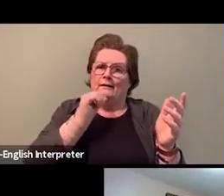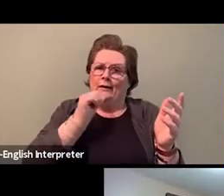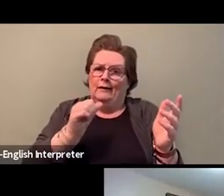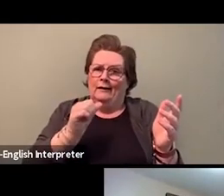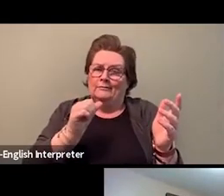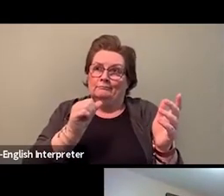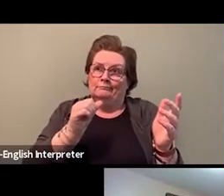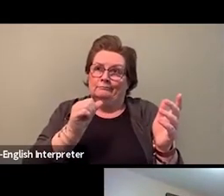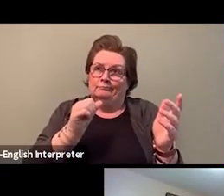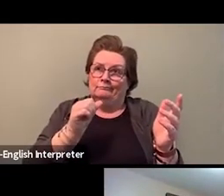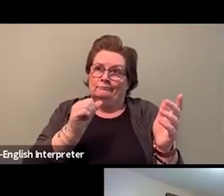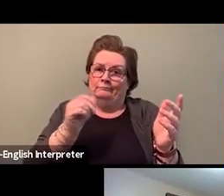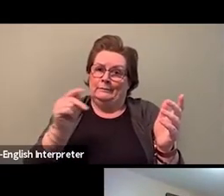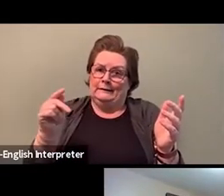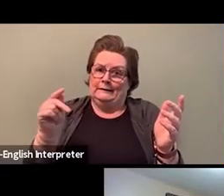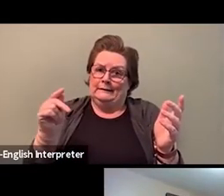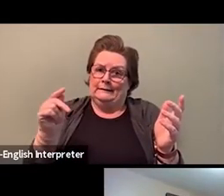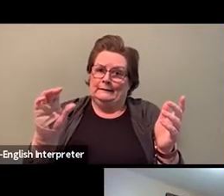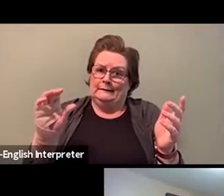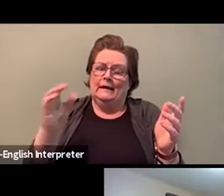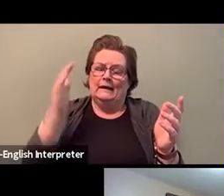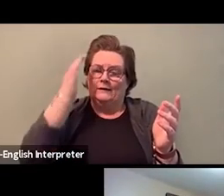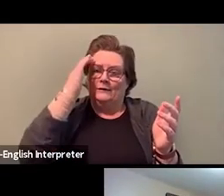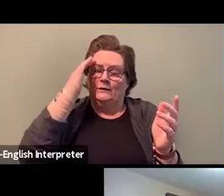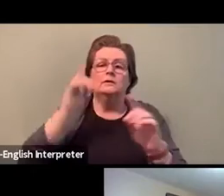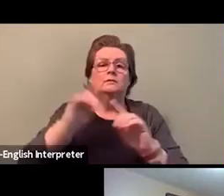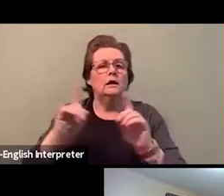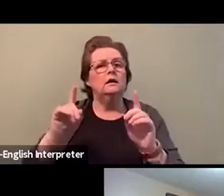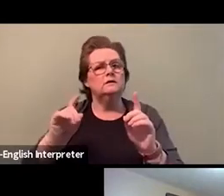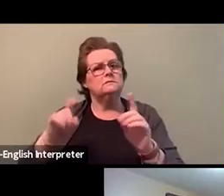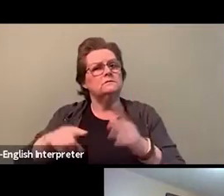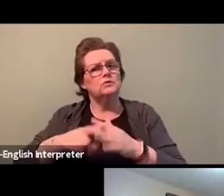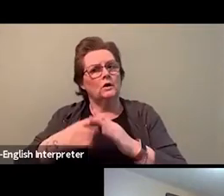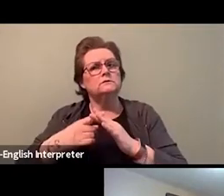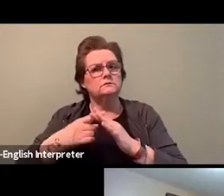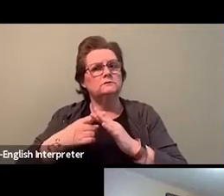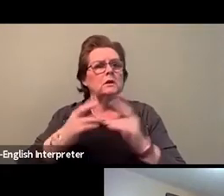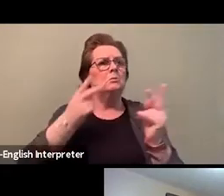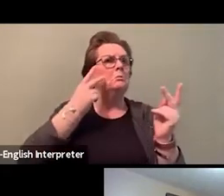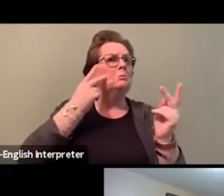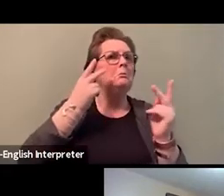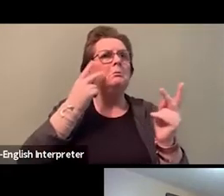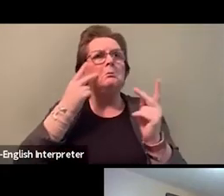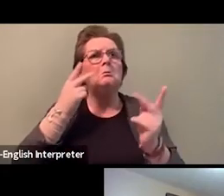And so bringing that survey to HR, they threw it out the window because obviously,